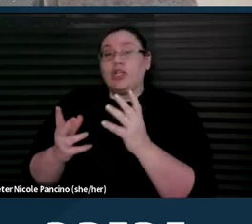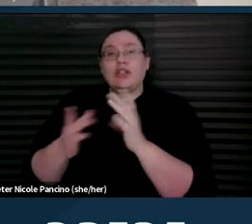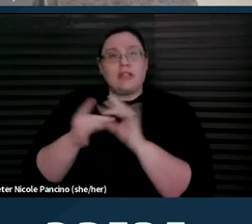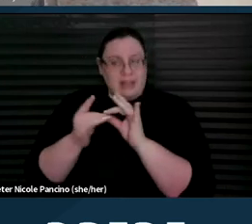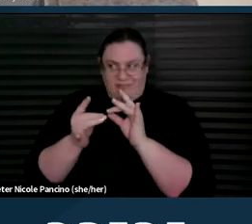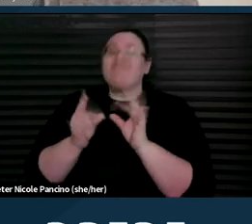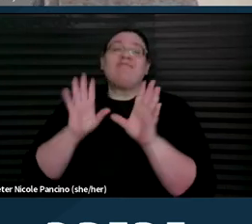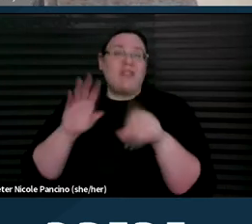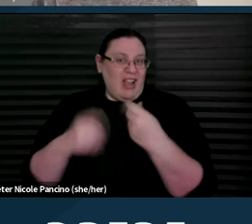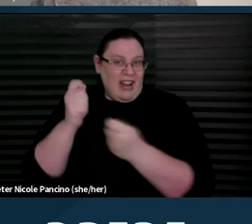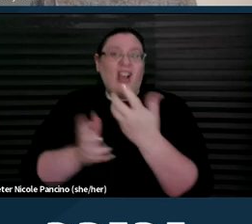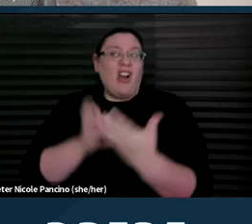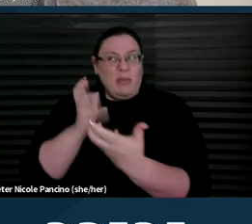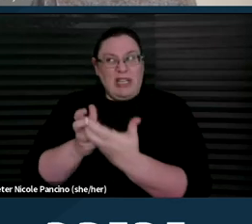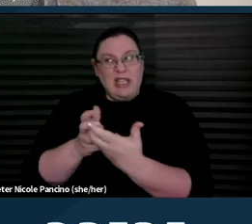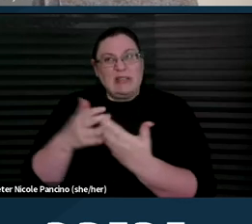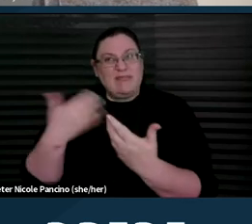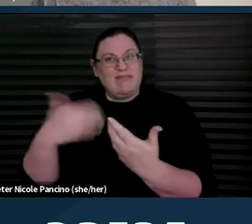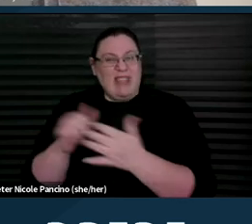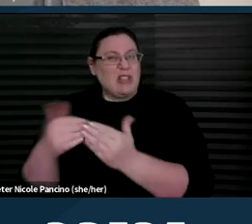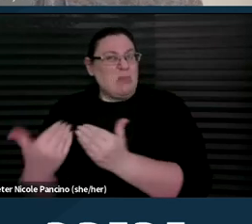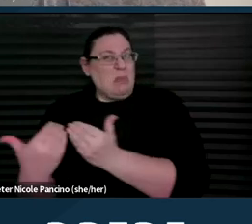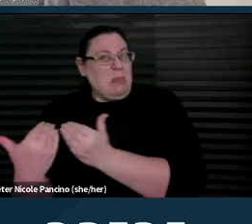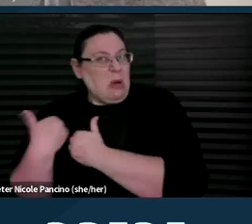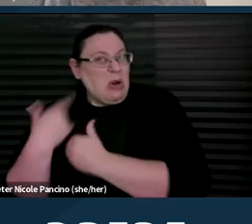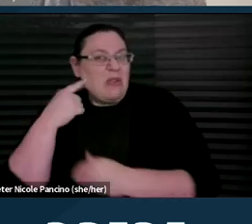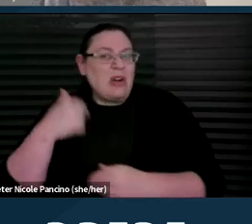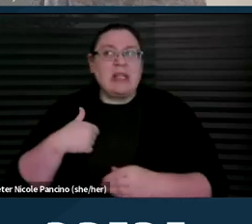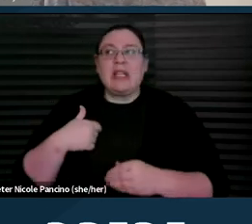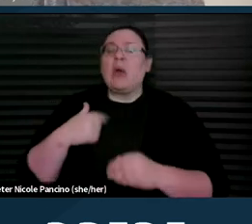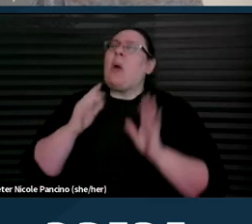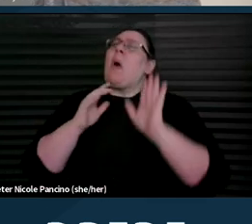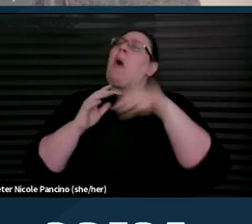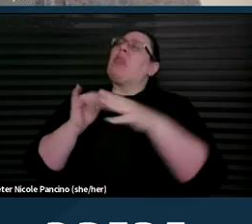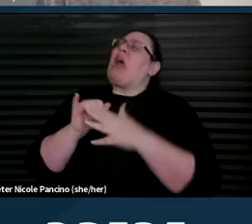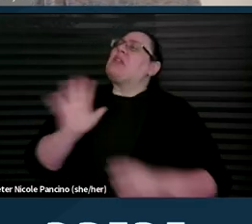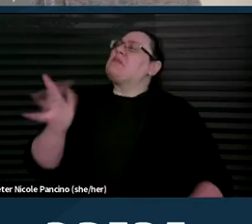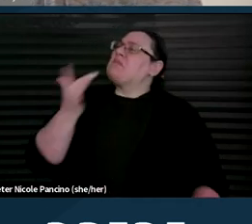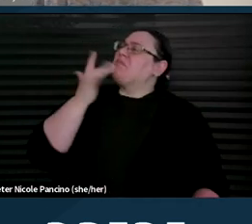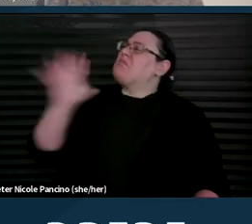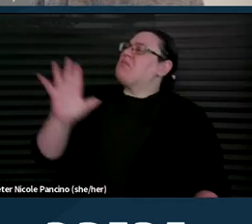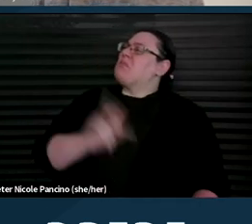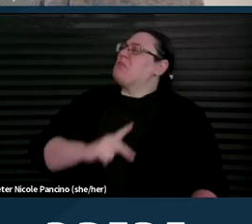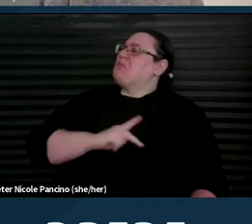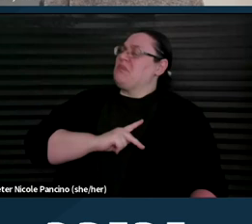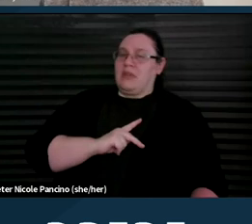as being burdensome or as a quote, "personal choice" as opposed to a legal obligation.